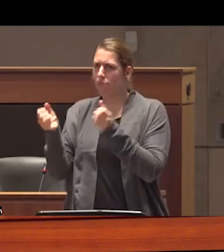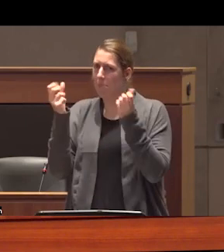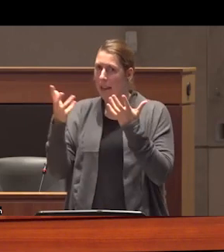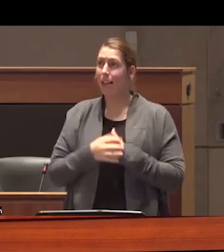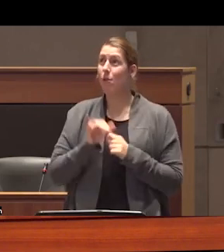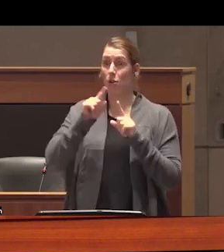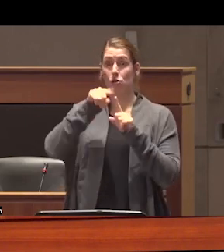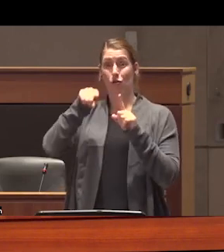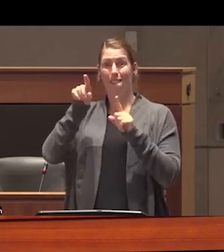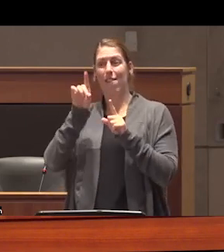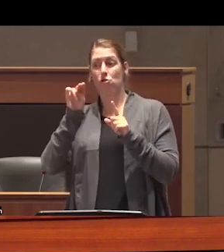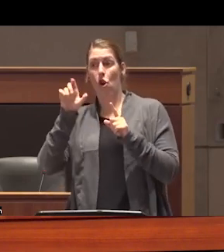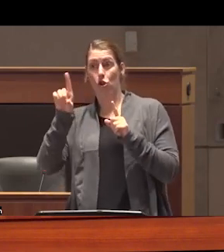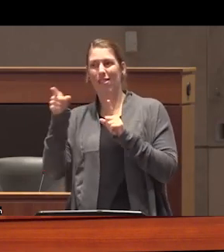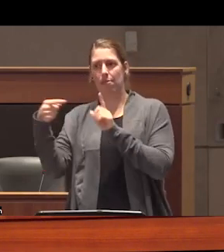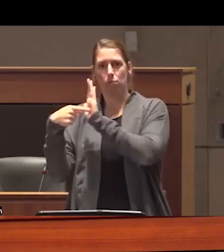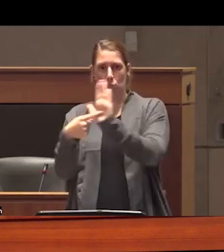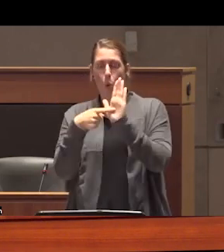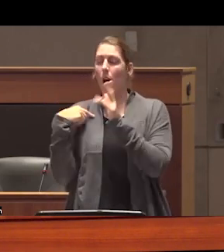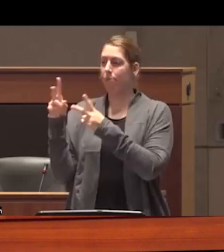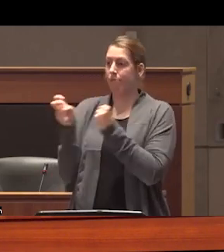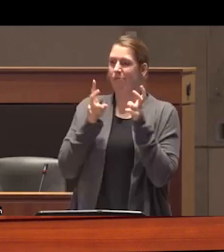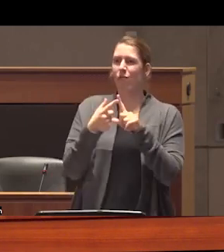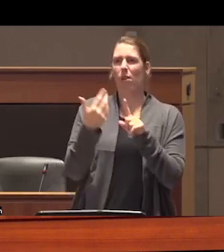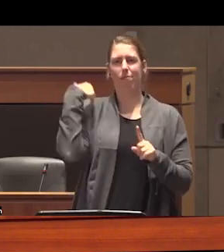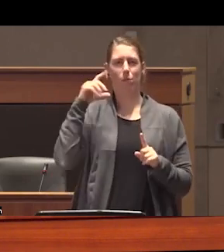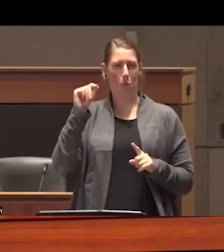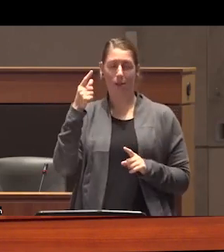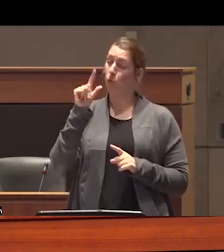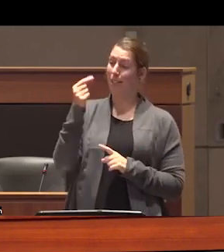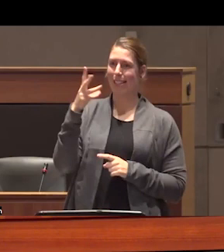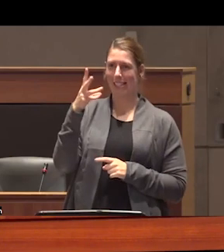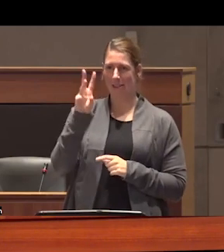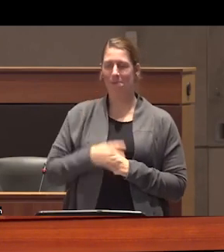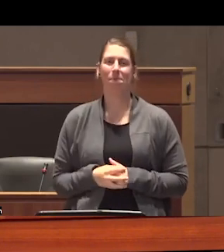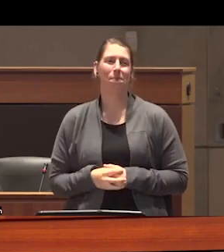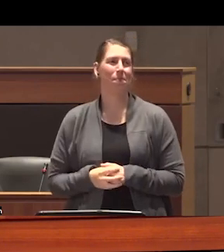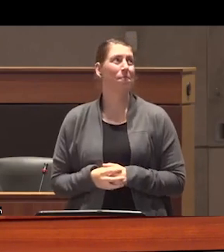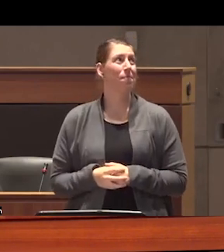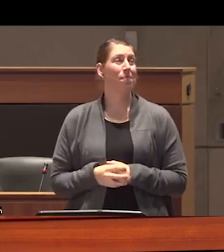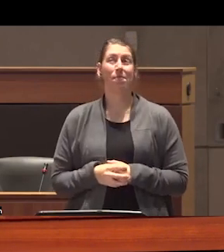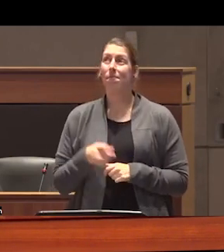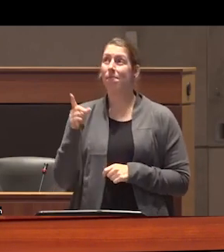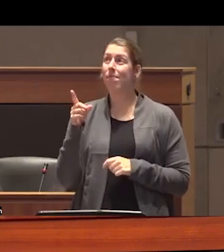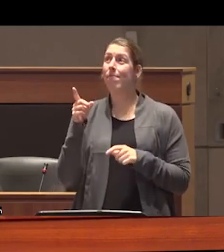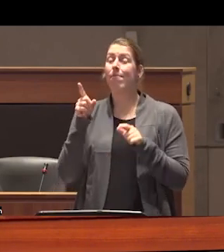graph that Donald used taken from the BC Coroners report from 2016 this is the same graph updated